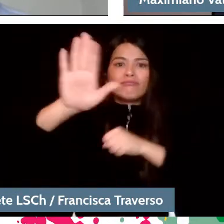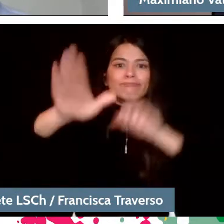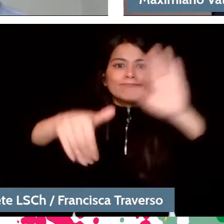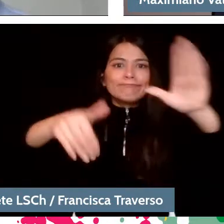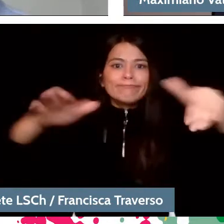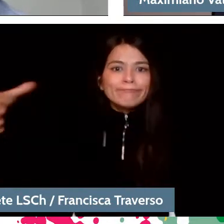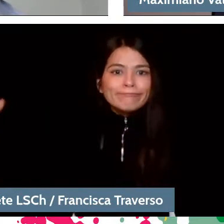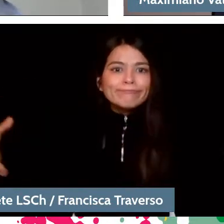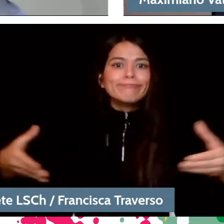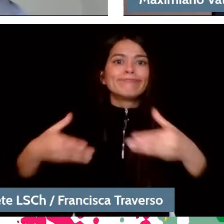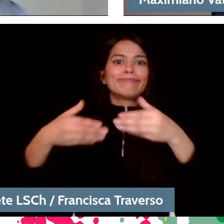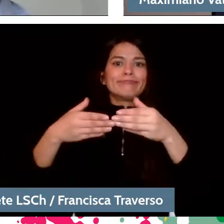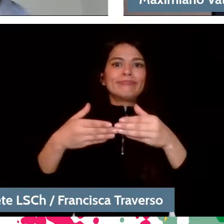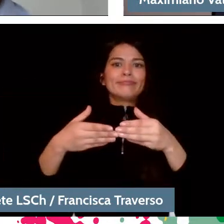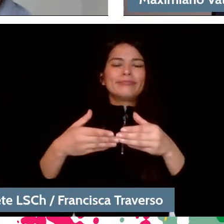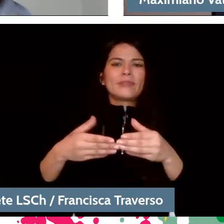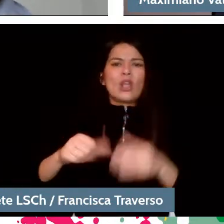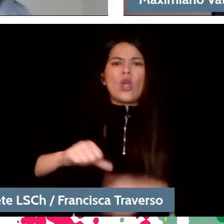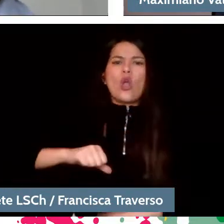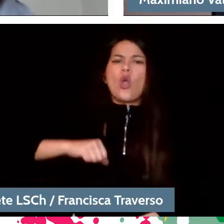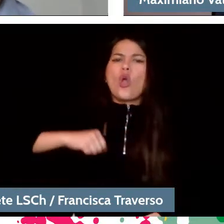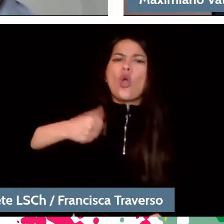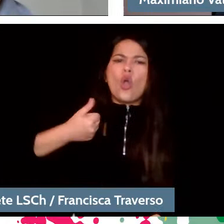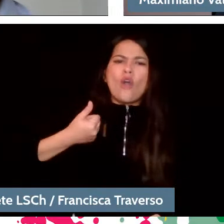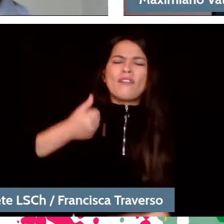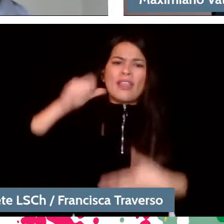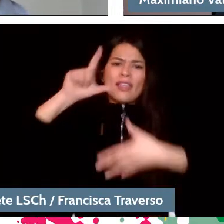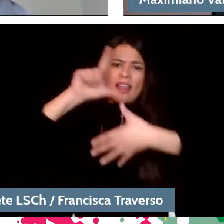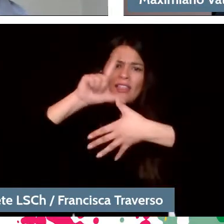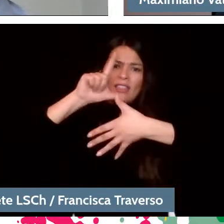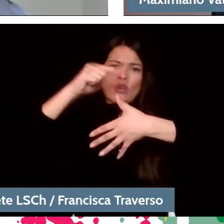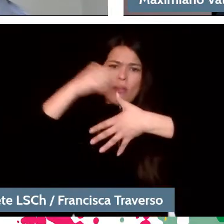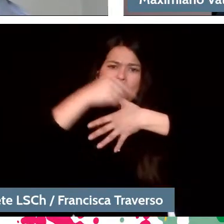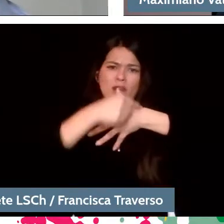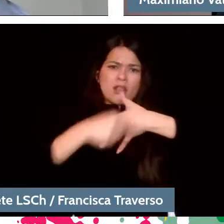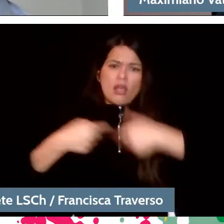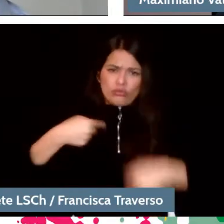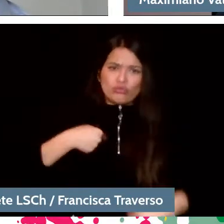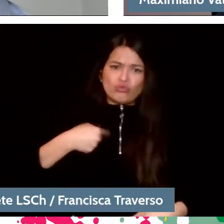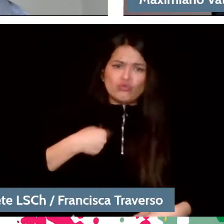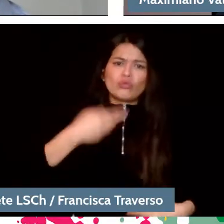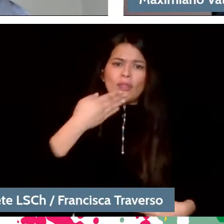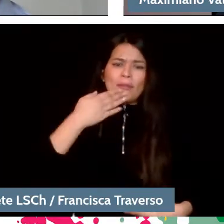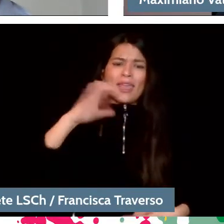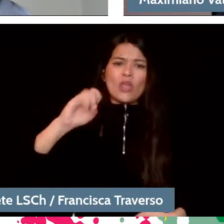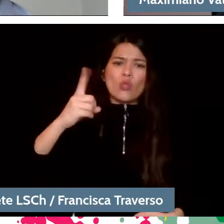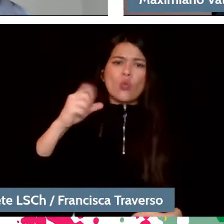He called a group of young Latin American musicians, among them there was me, there was Eduardo Mata, that we go to work there,